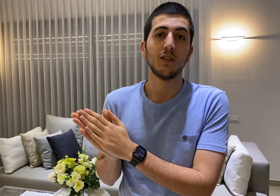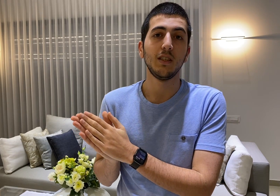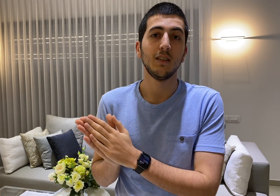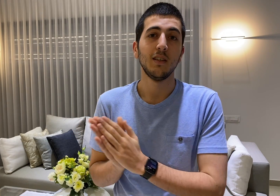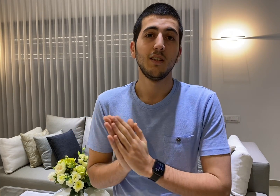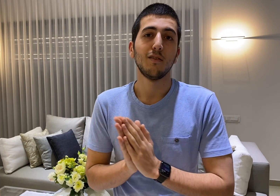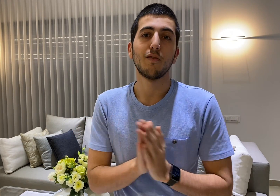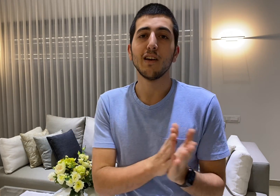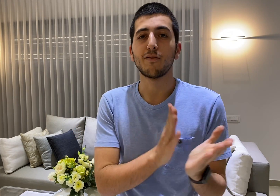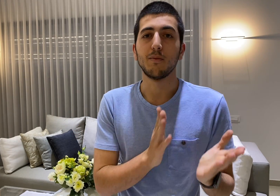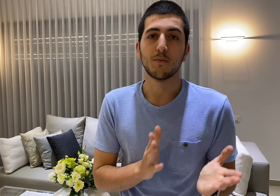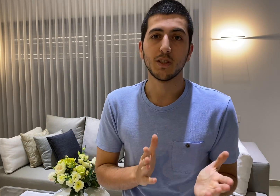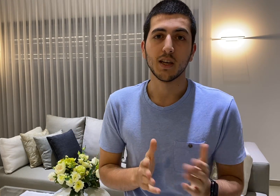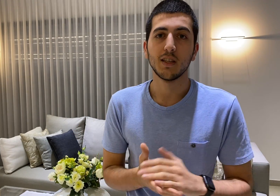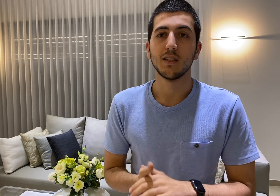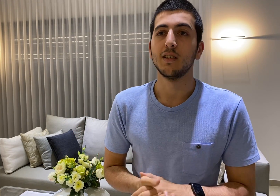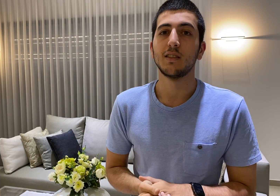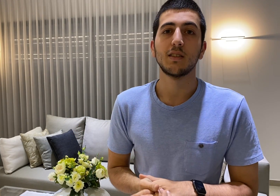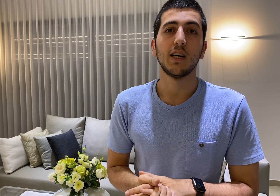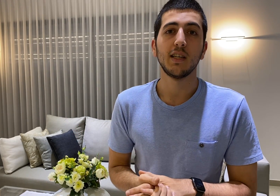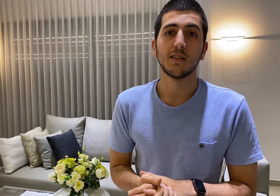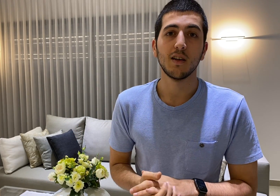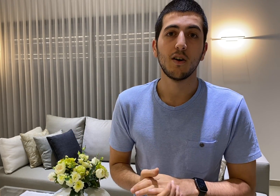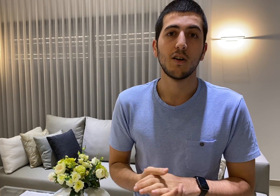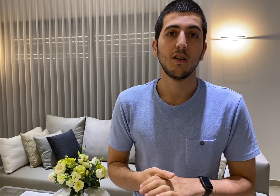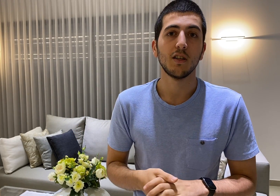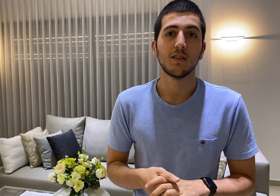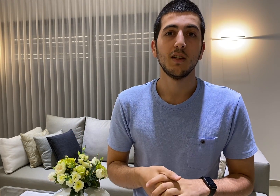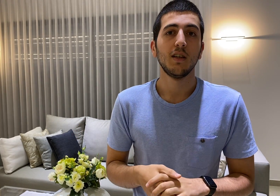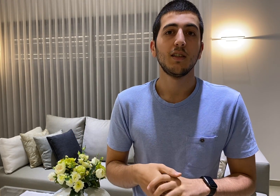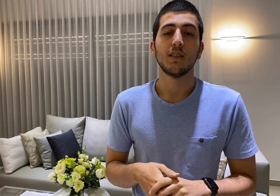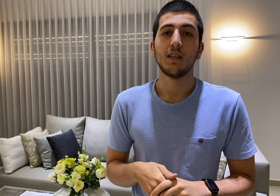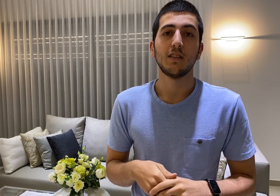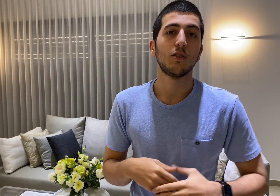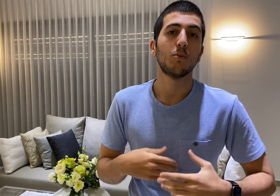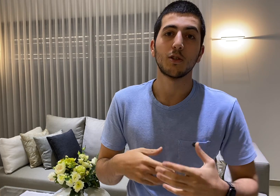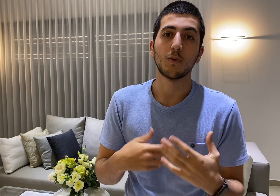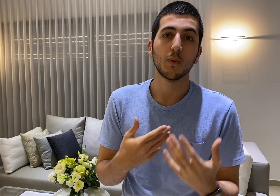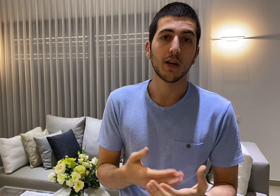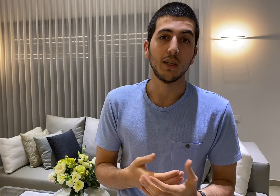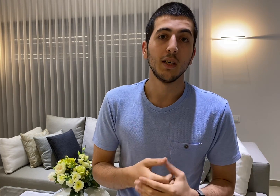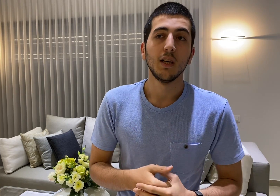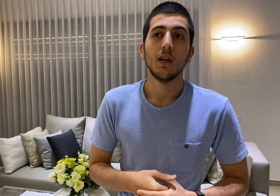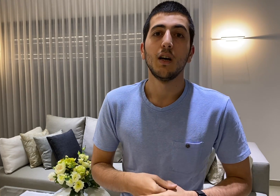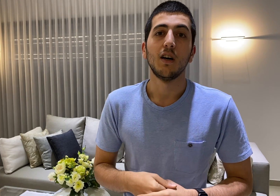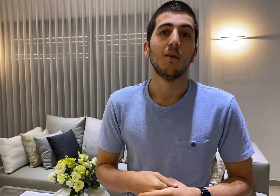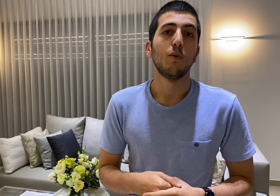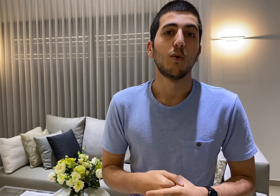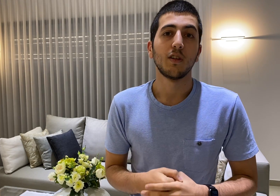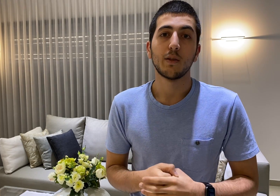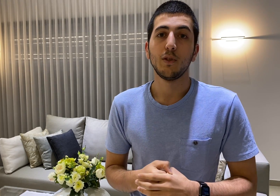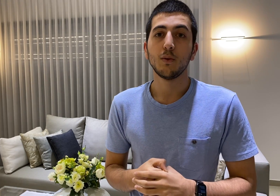need 5 frames per second as signs or not signed super super quickly or that we do